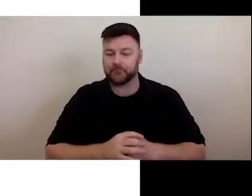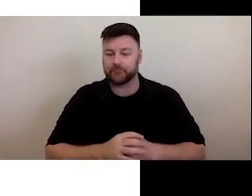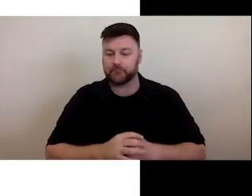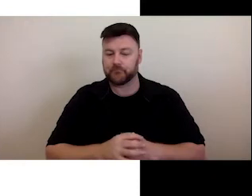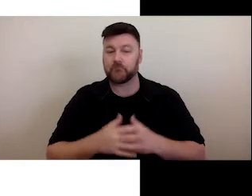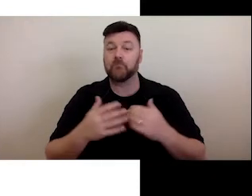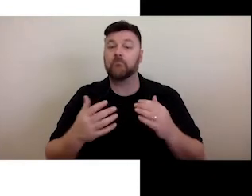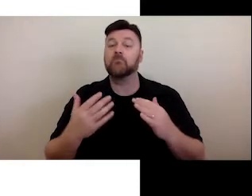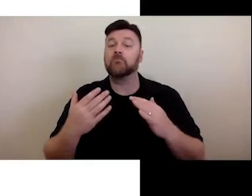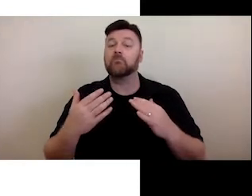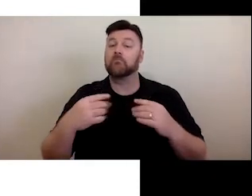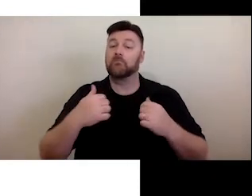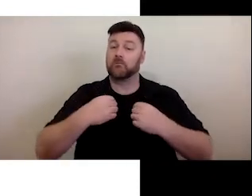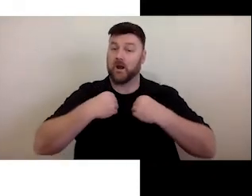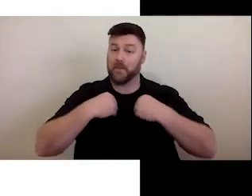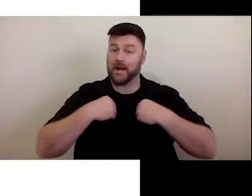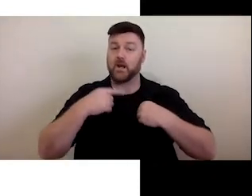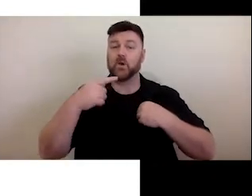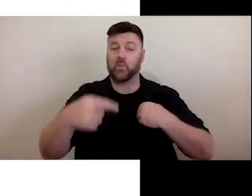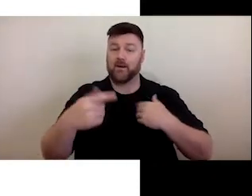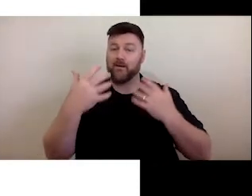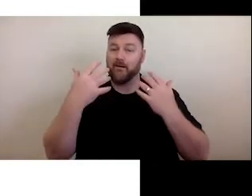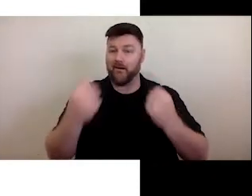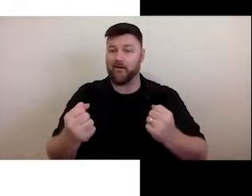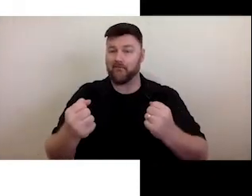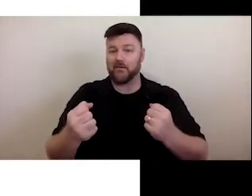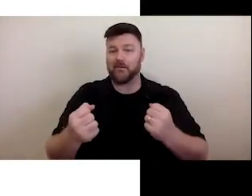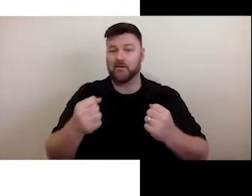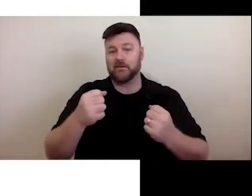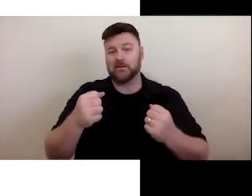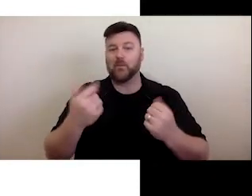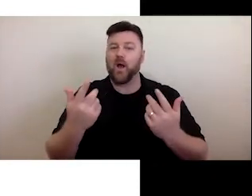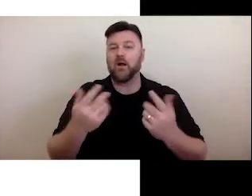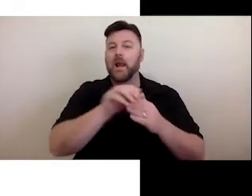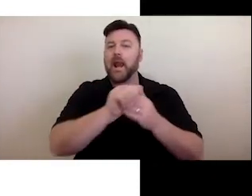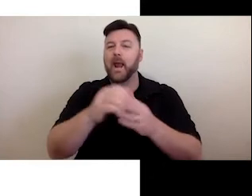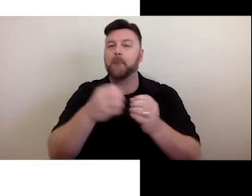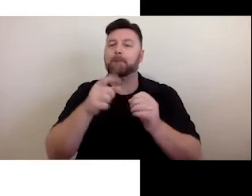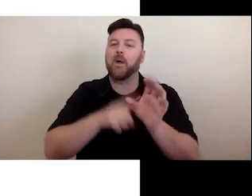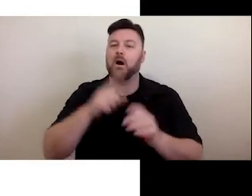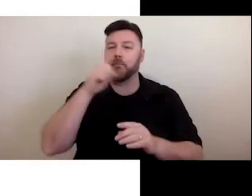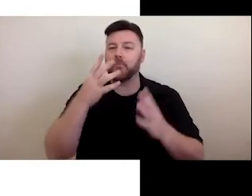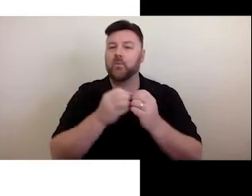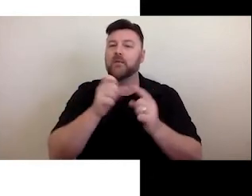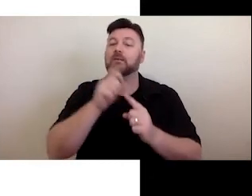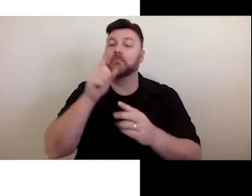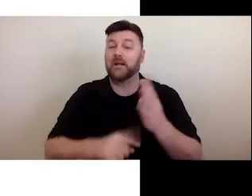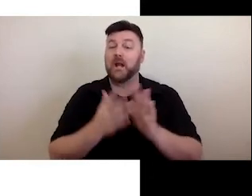This means over 51% of our senior management and board